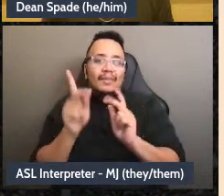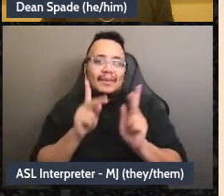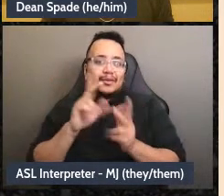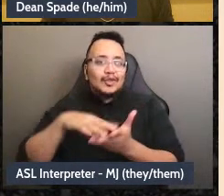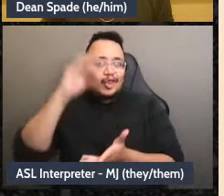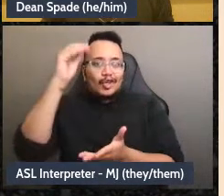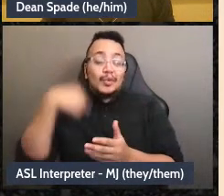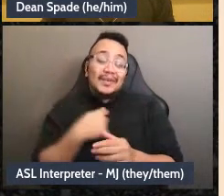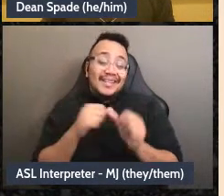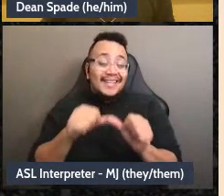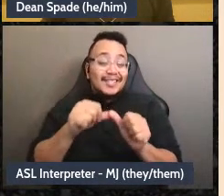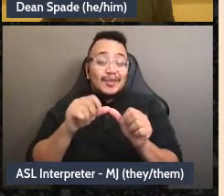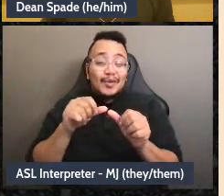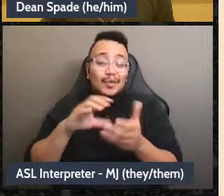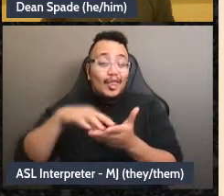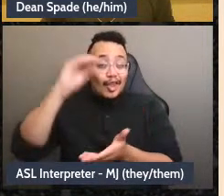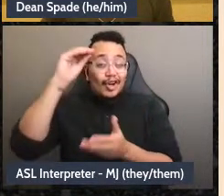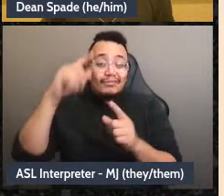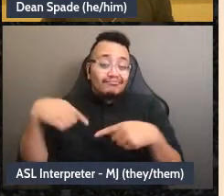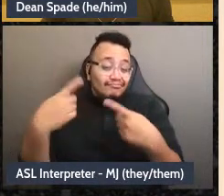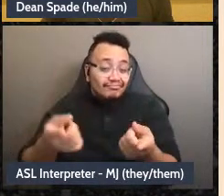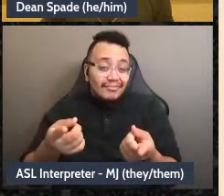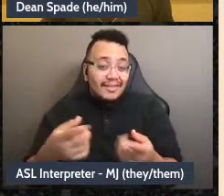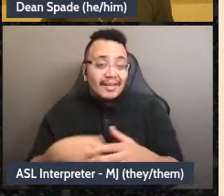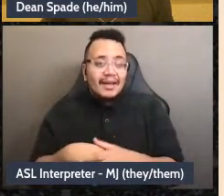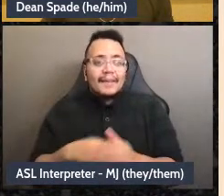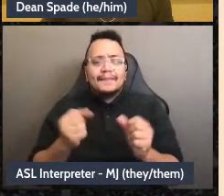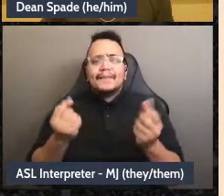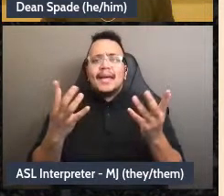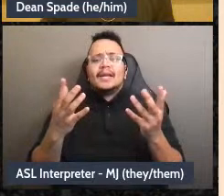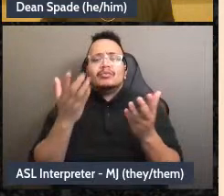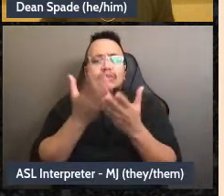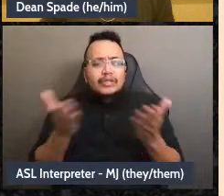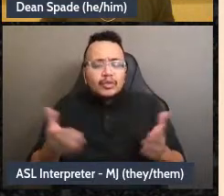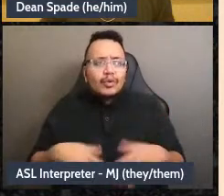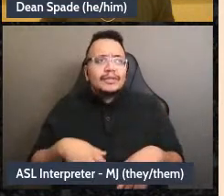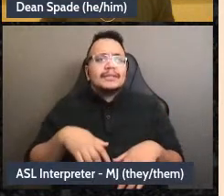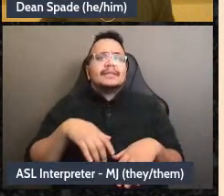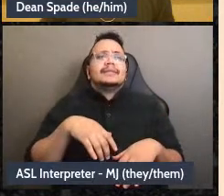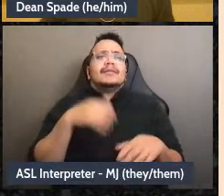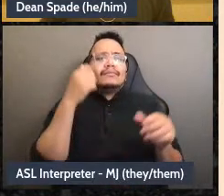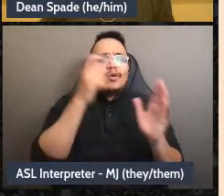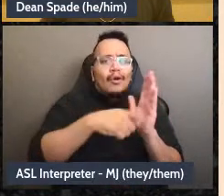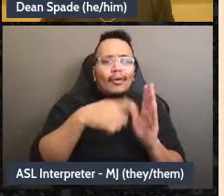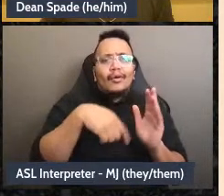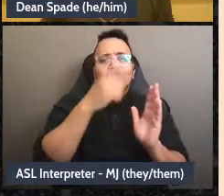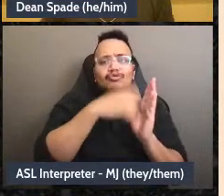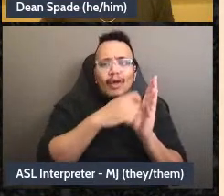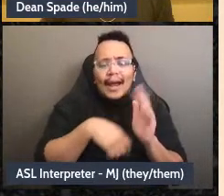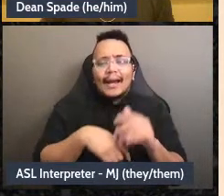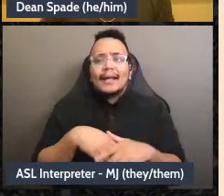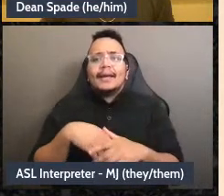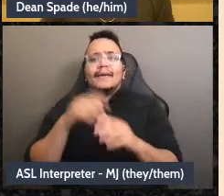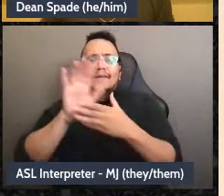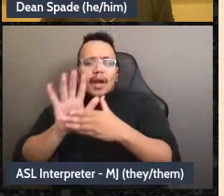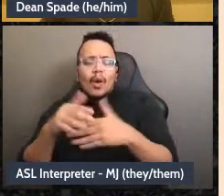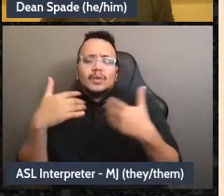and there's lots of great writing, and video-videos, and stuff about it, but we really need everyone in our groups to be learning this,